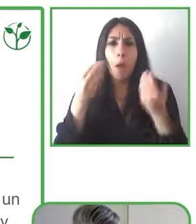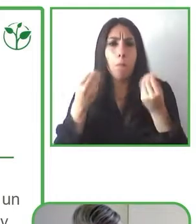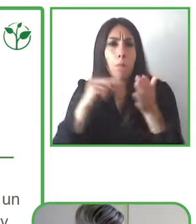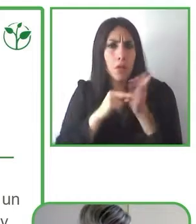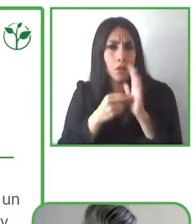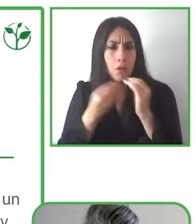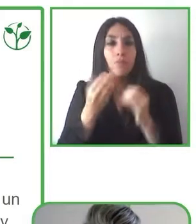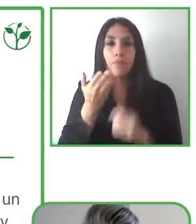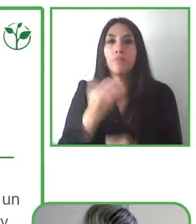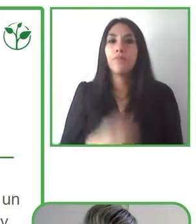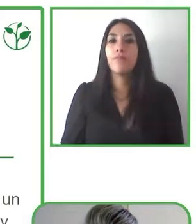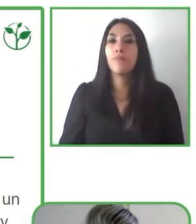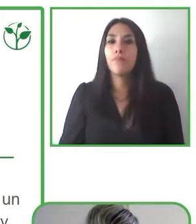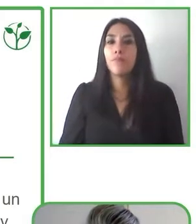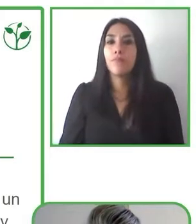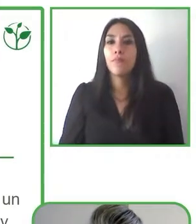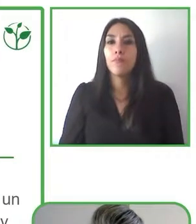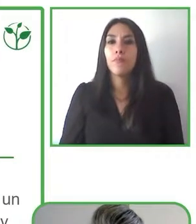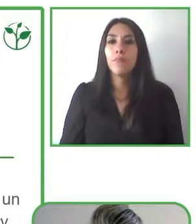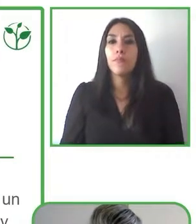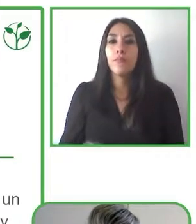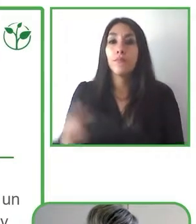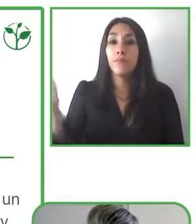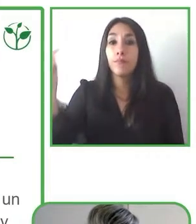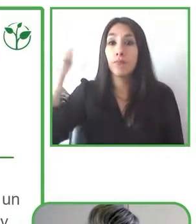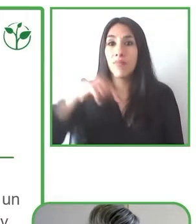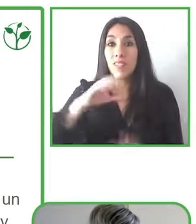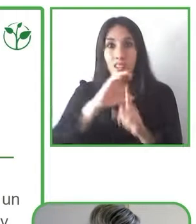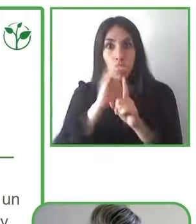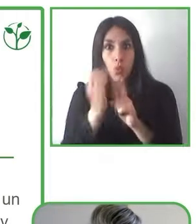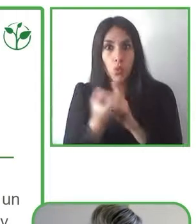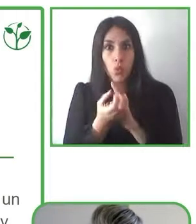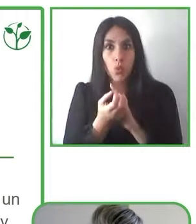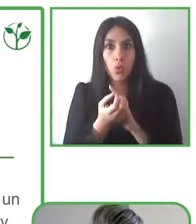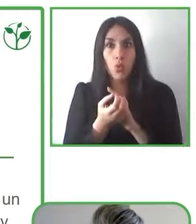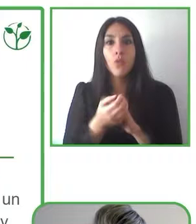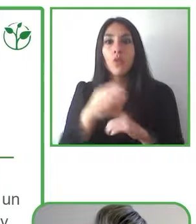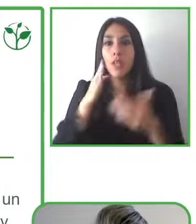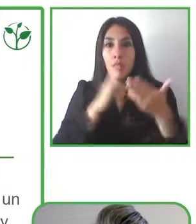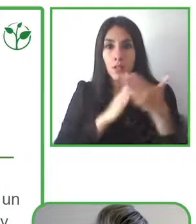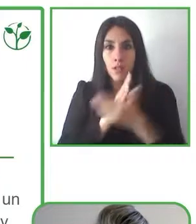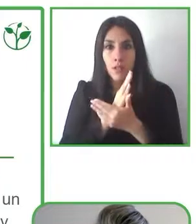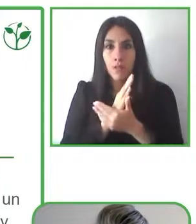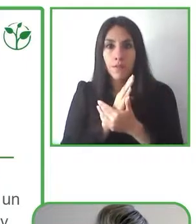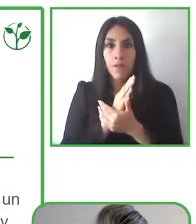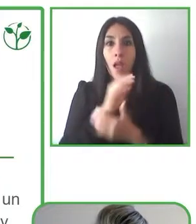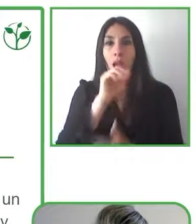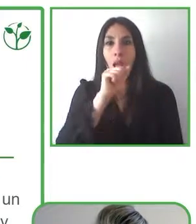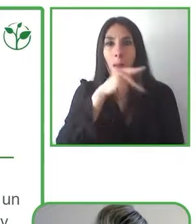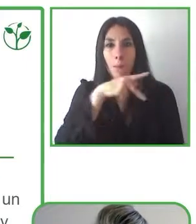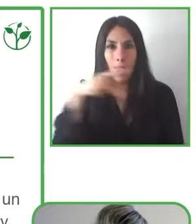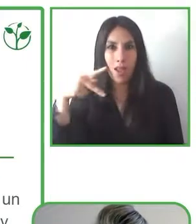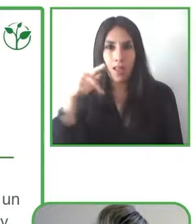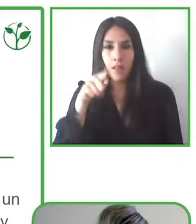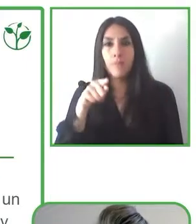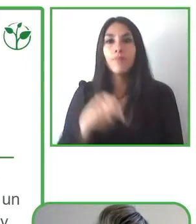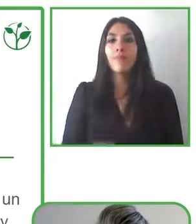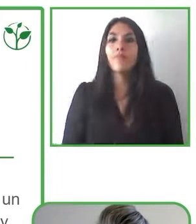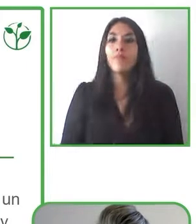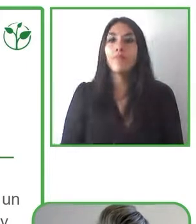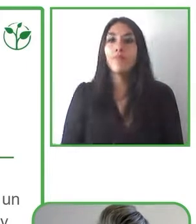VEM CA provides free access to accessible culture.